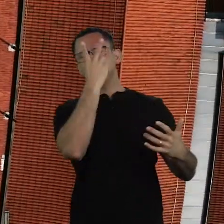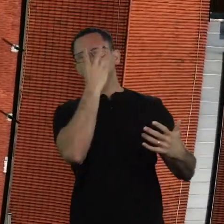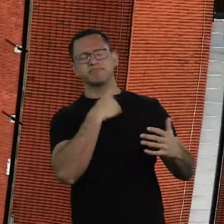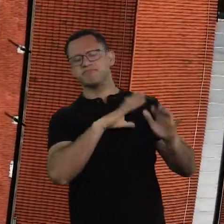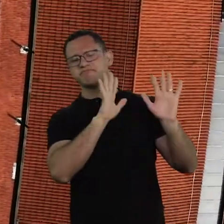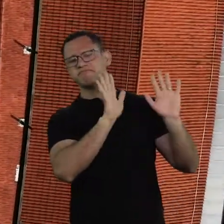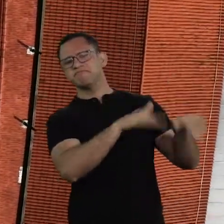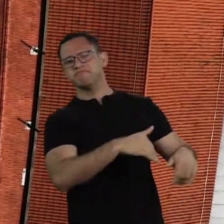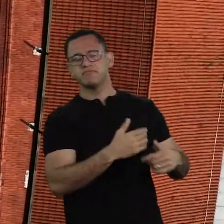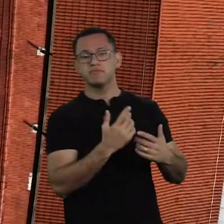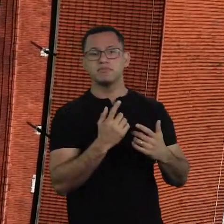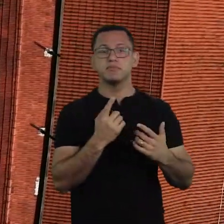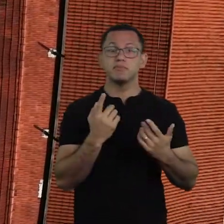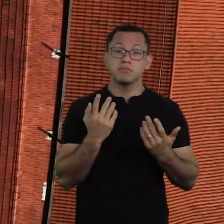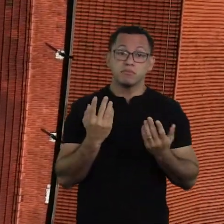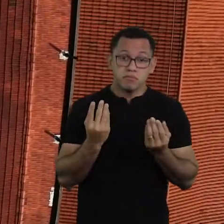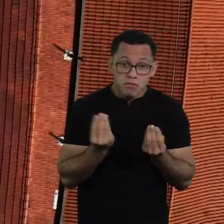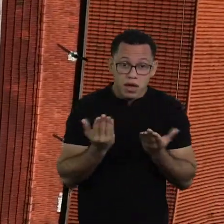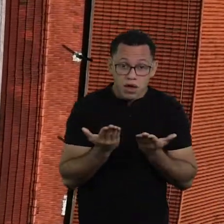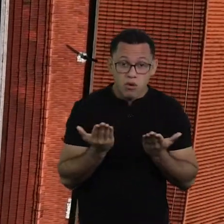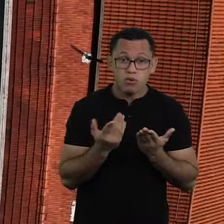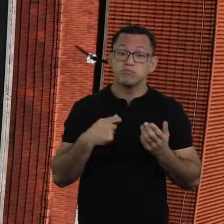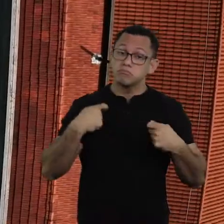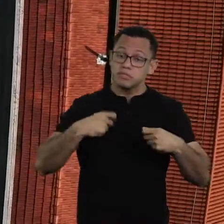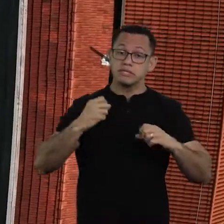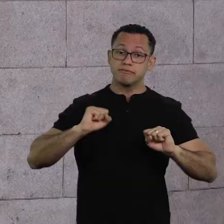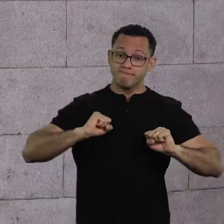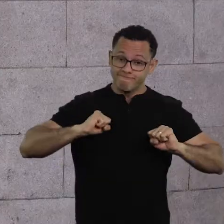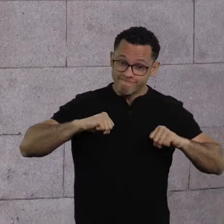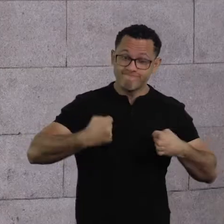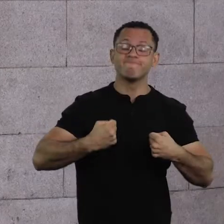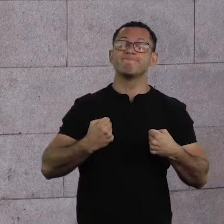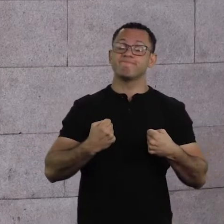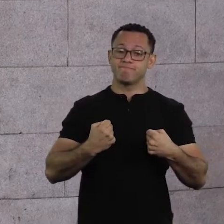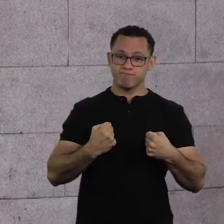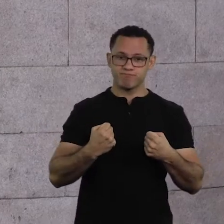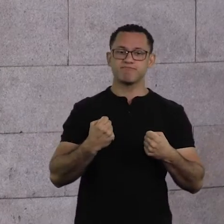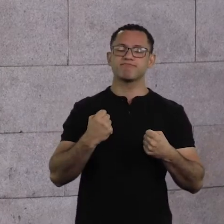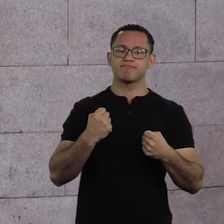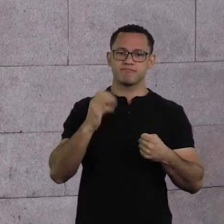and to handle them the way we're trying to handle them now.